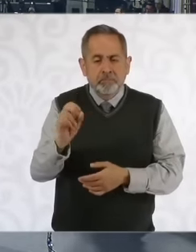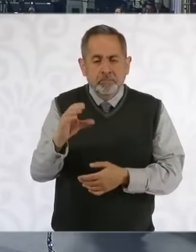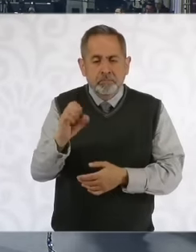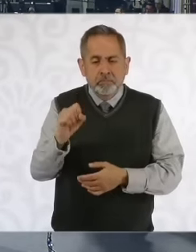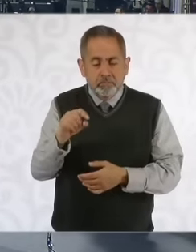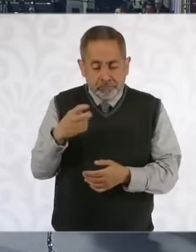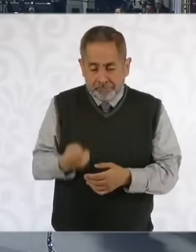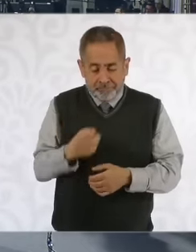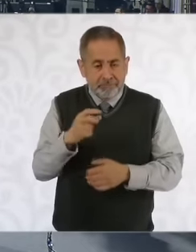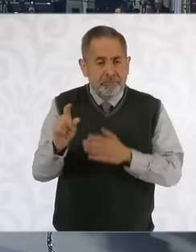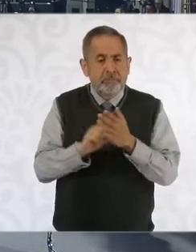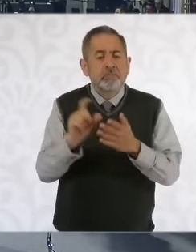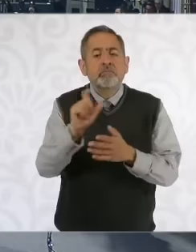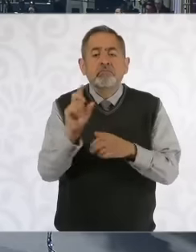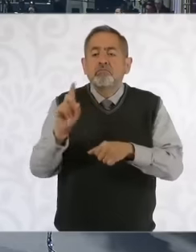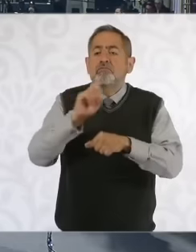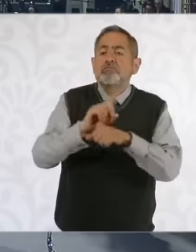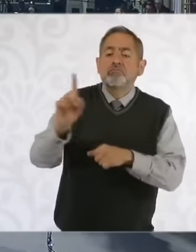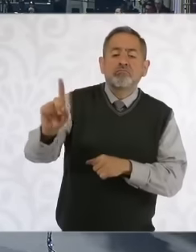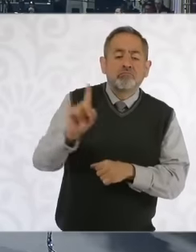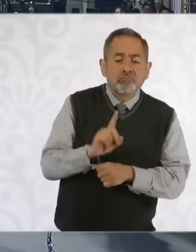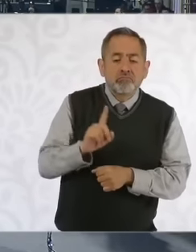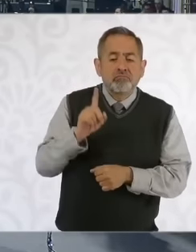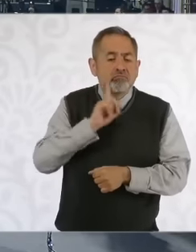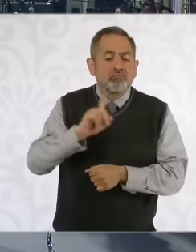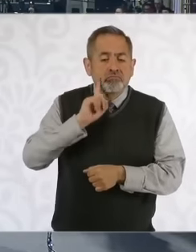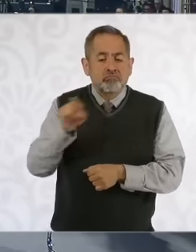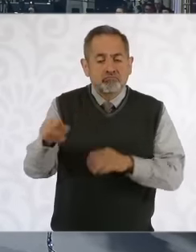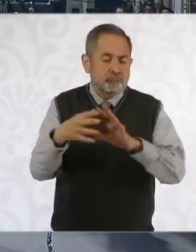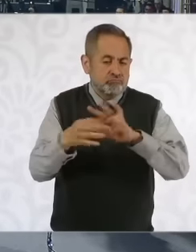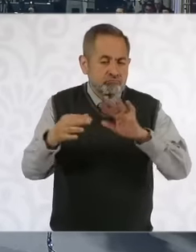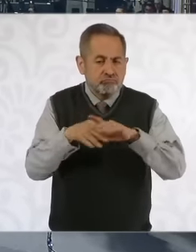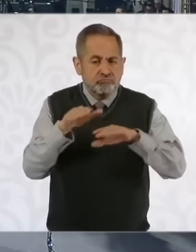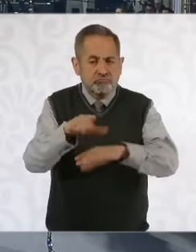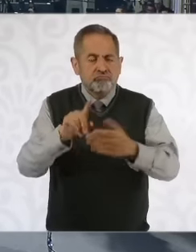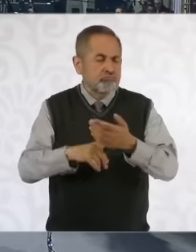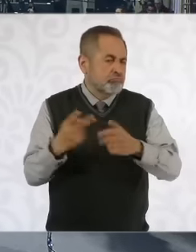to know when the official is coming to talk about this matter, especially because we know that since